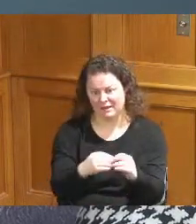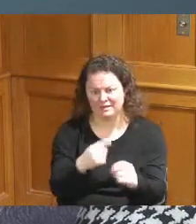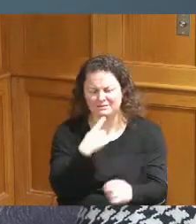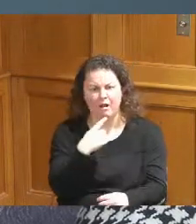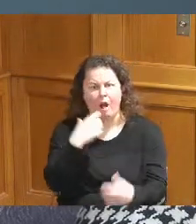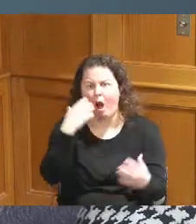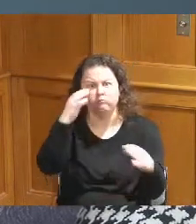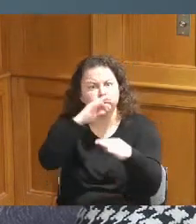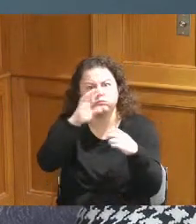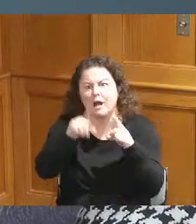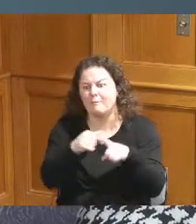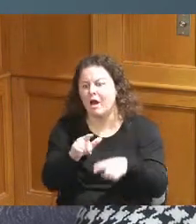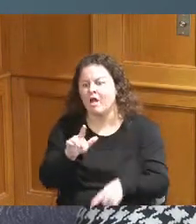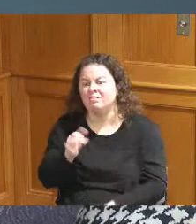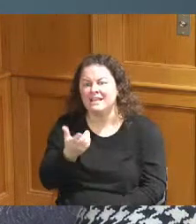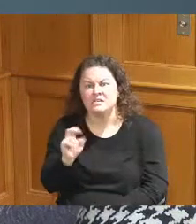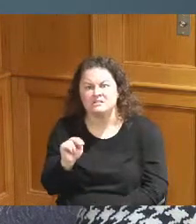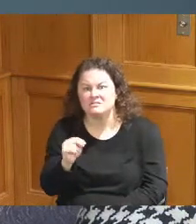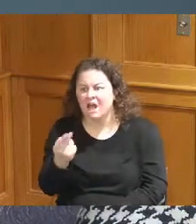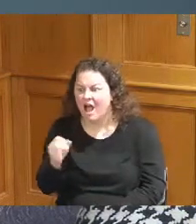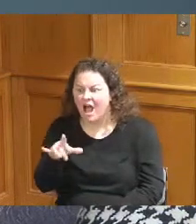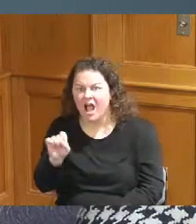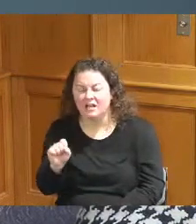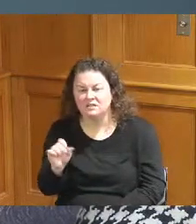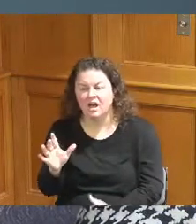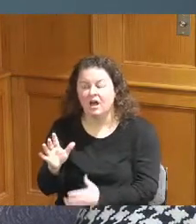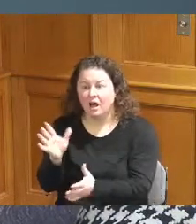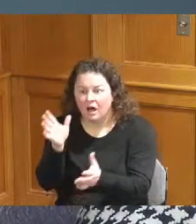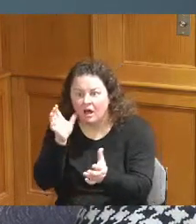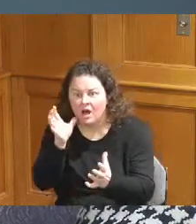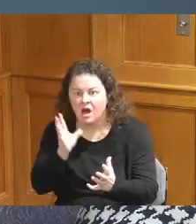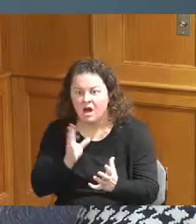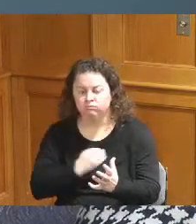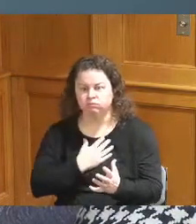was going on and he said it really touched him he said he wanted to like get out of his money